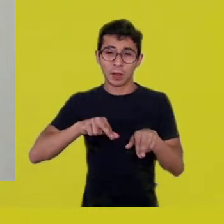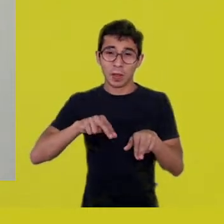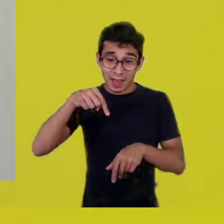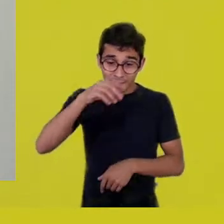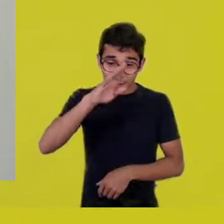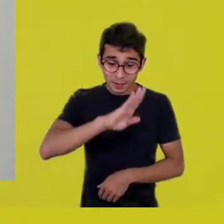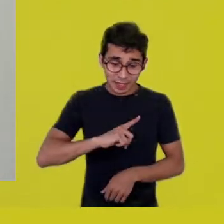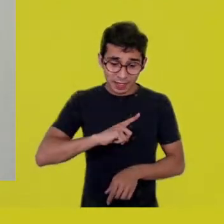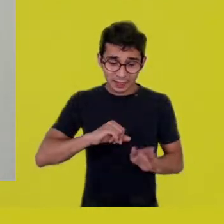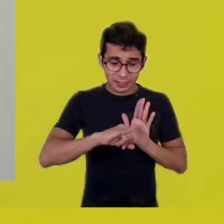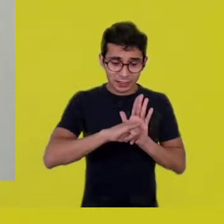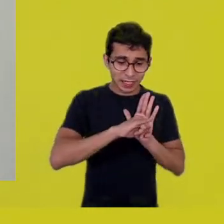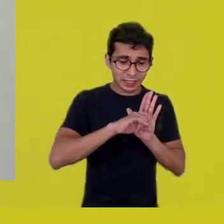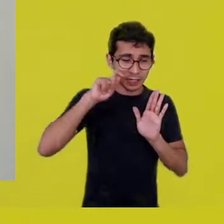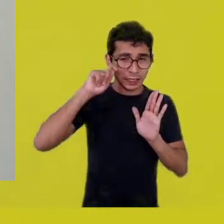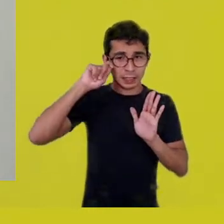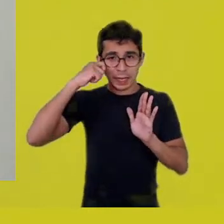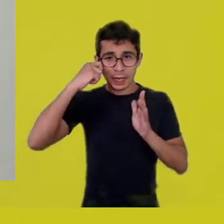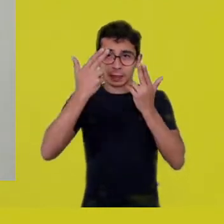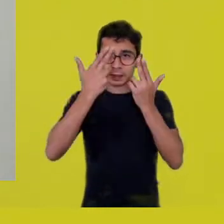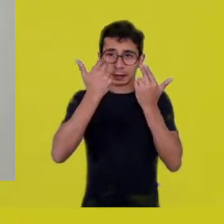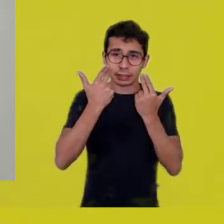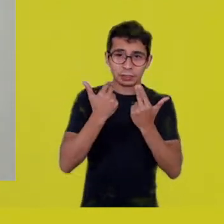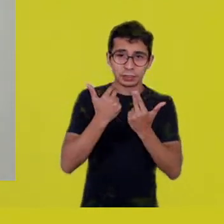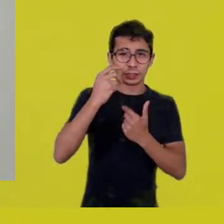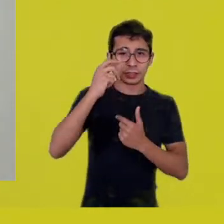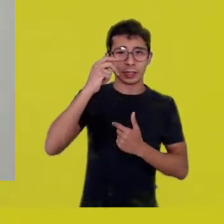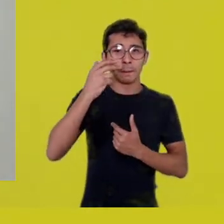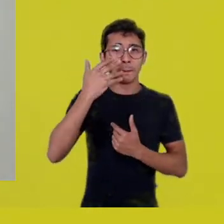So, I think that for our communication here now,